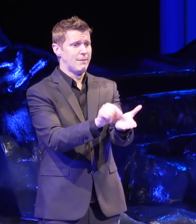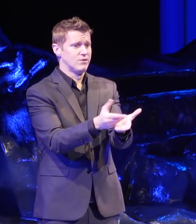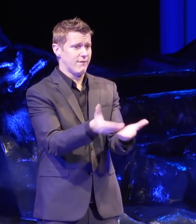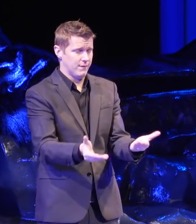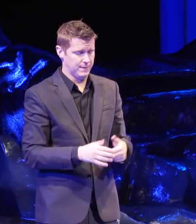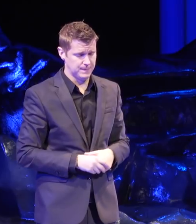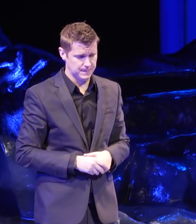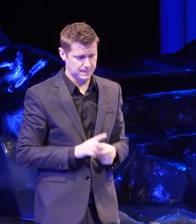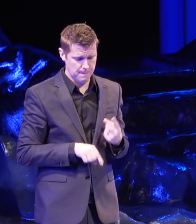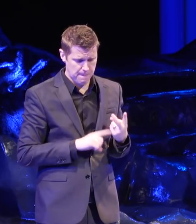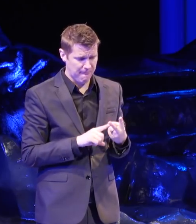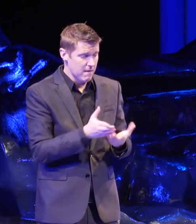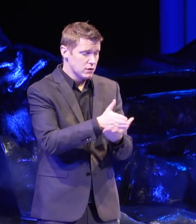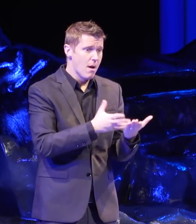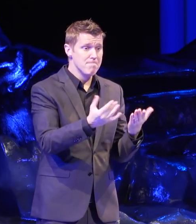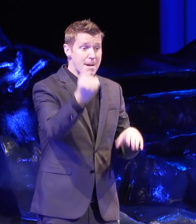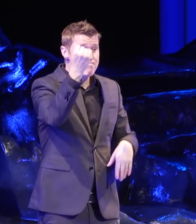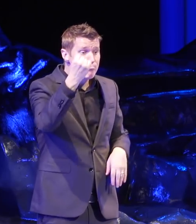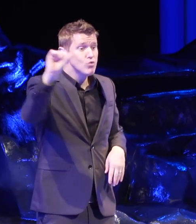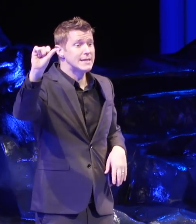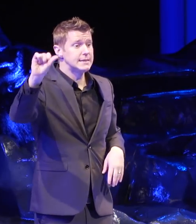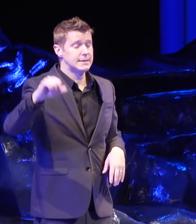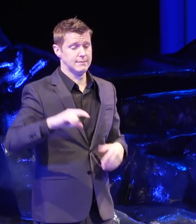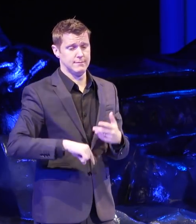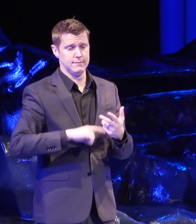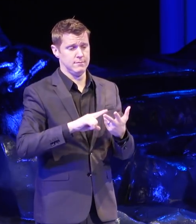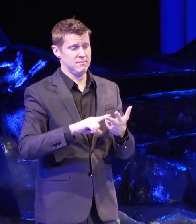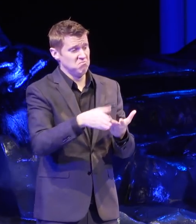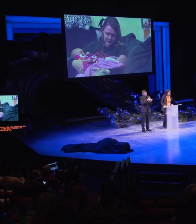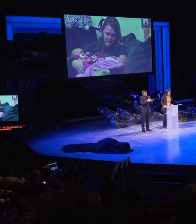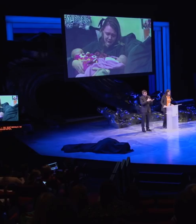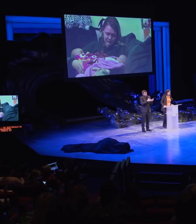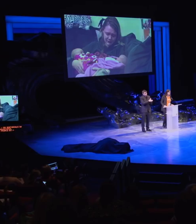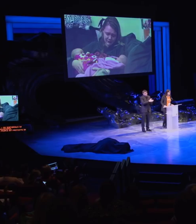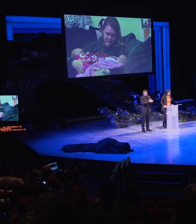Some people by protests in the street. Some people by TV shows.